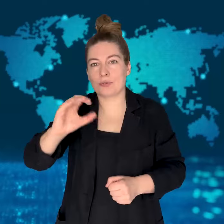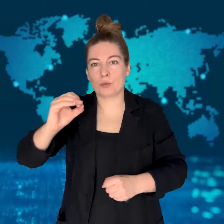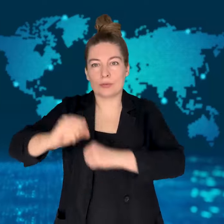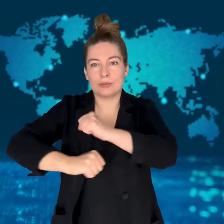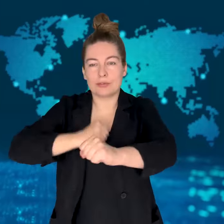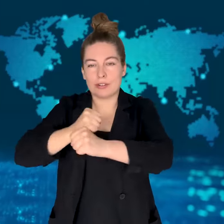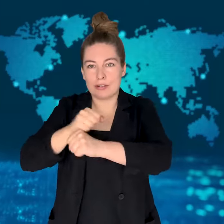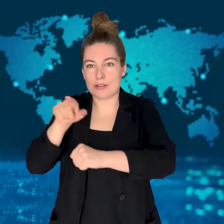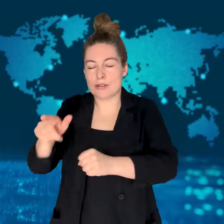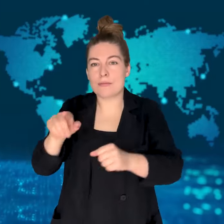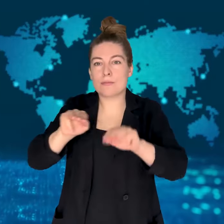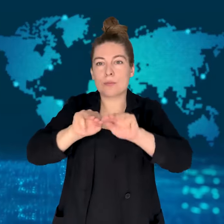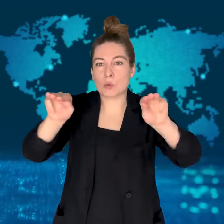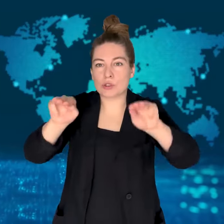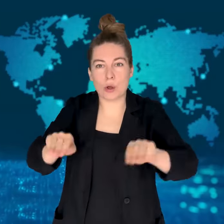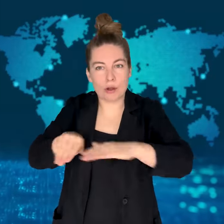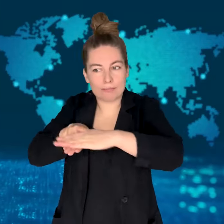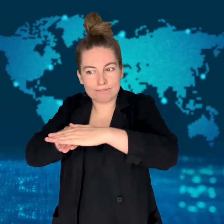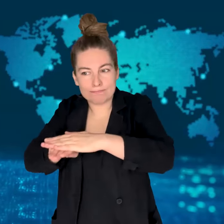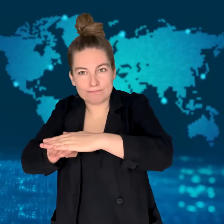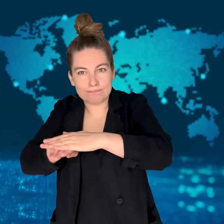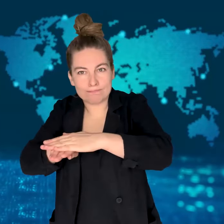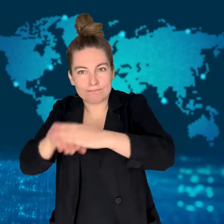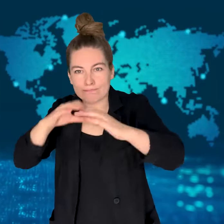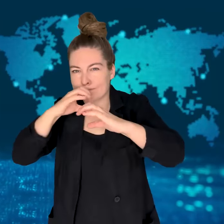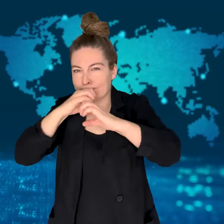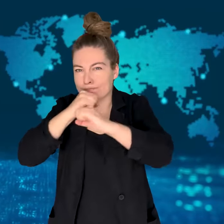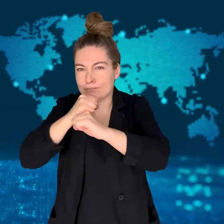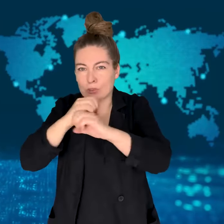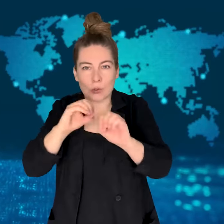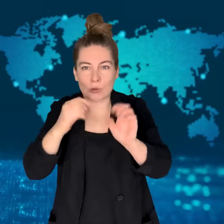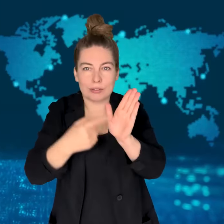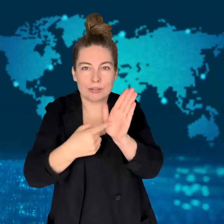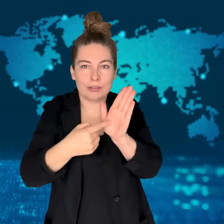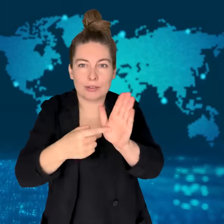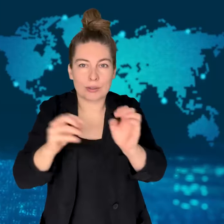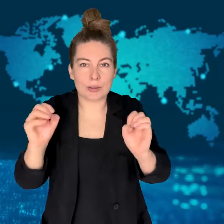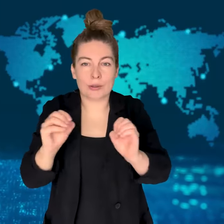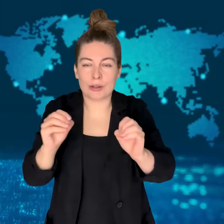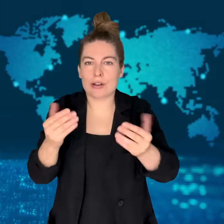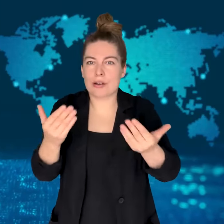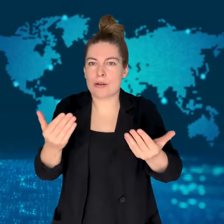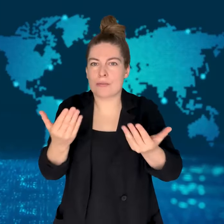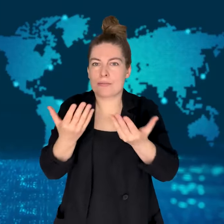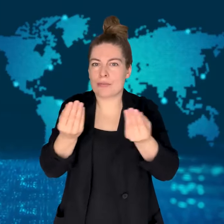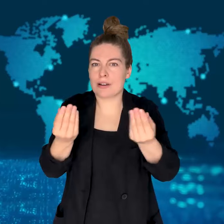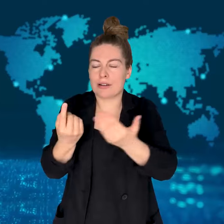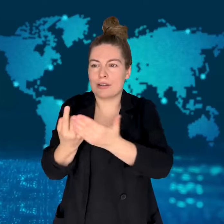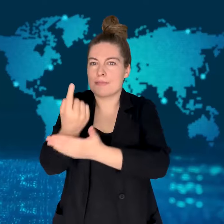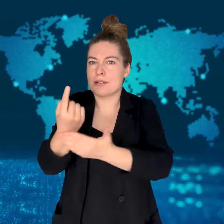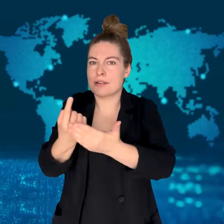The museum is facing calls to return those artifacts,